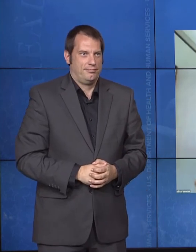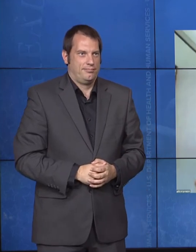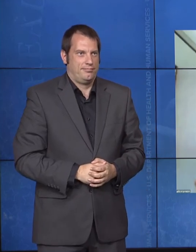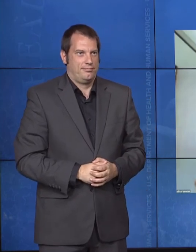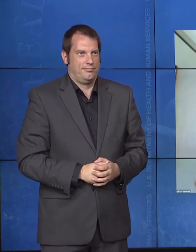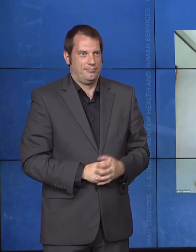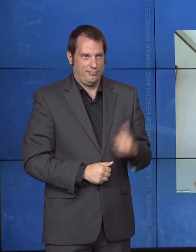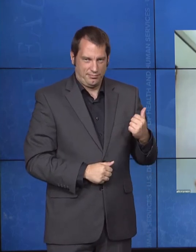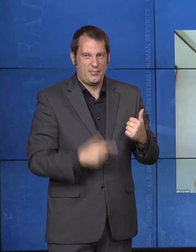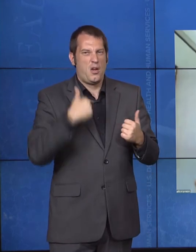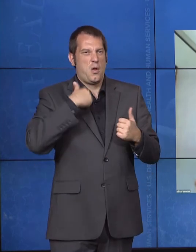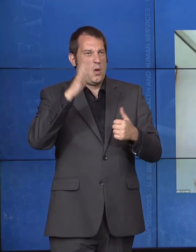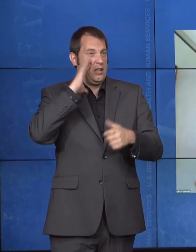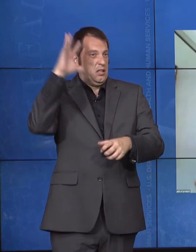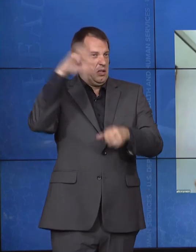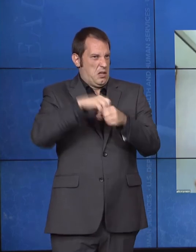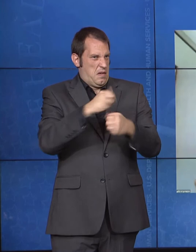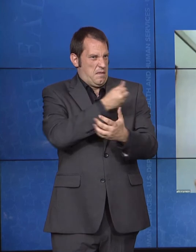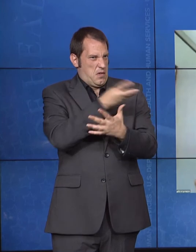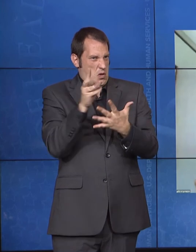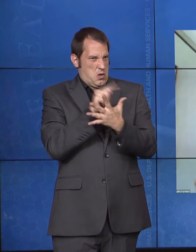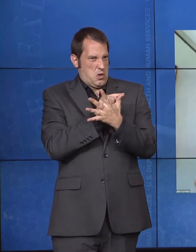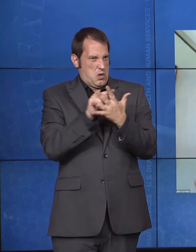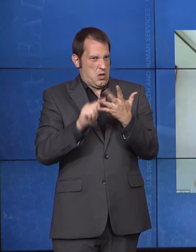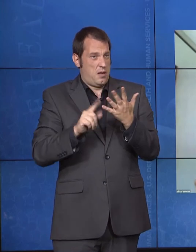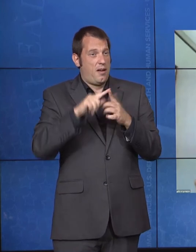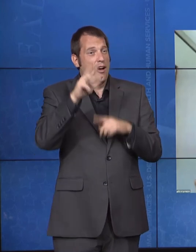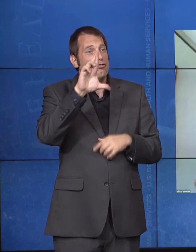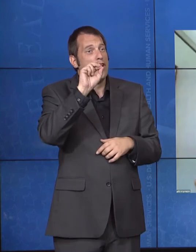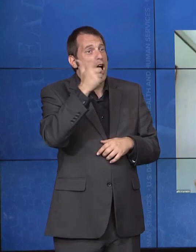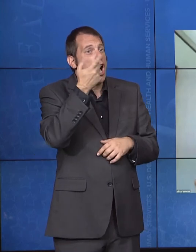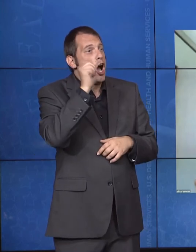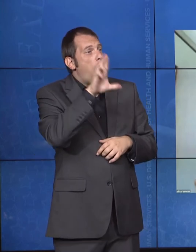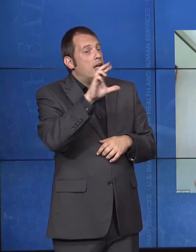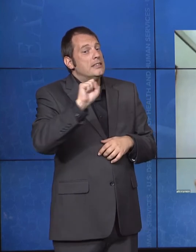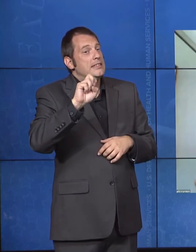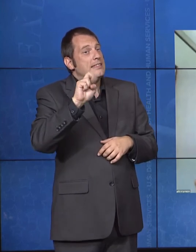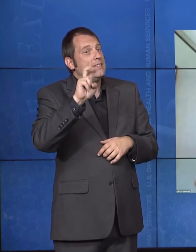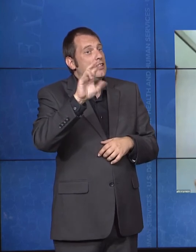against Roger Severino, but to put him out of business. It is that children will not